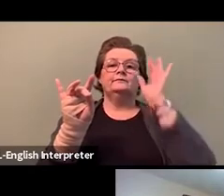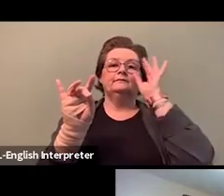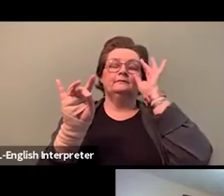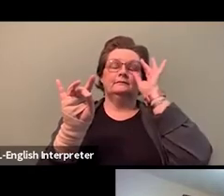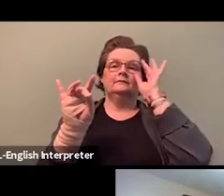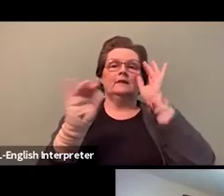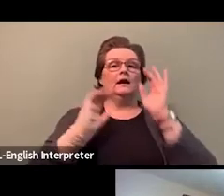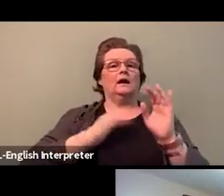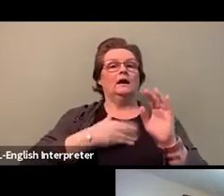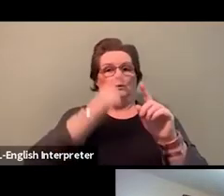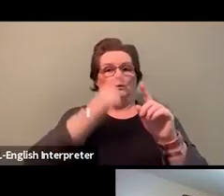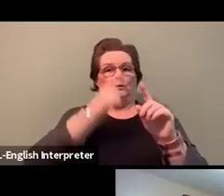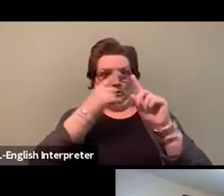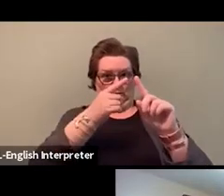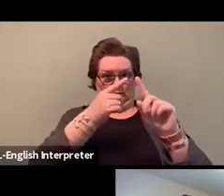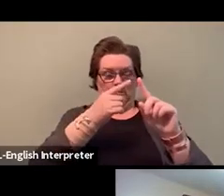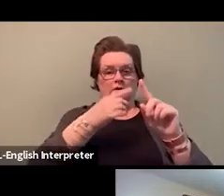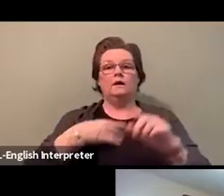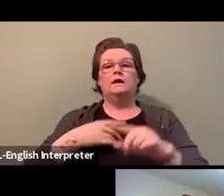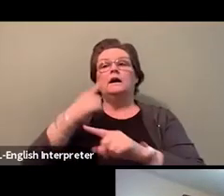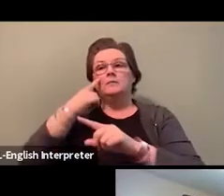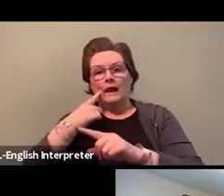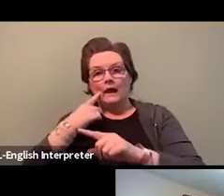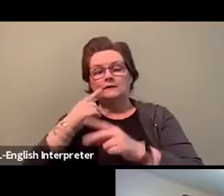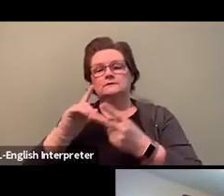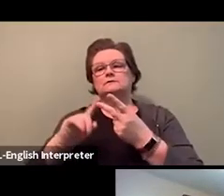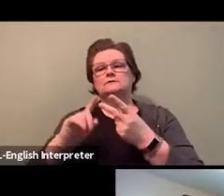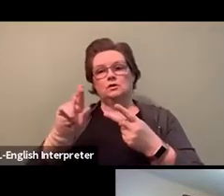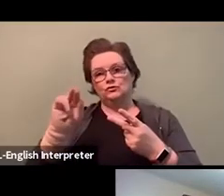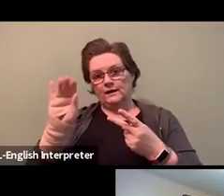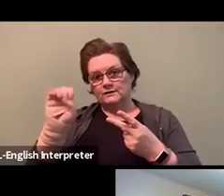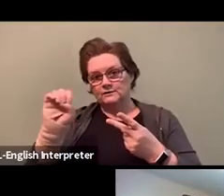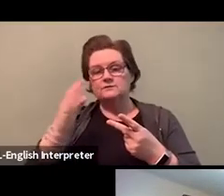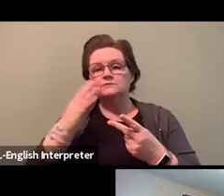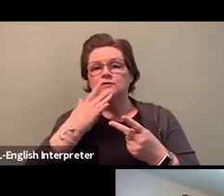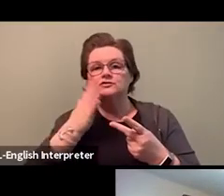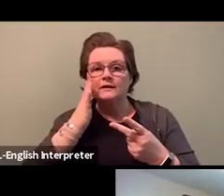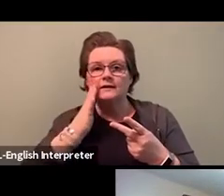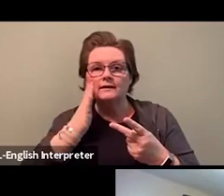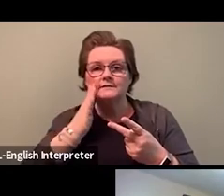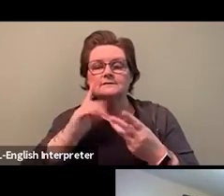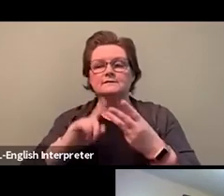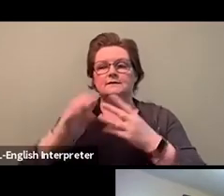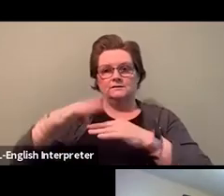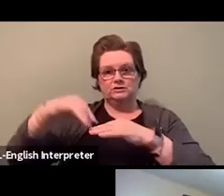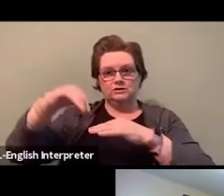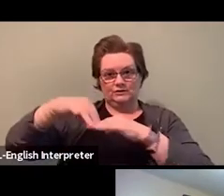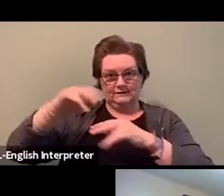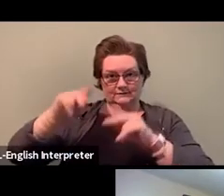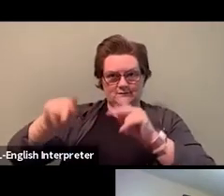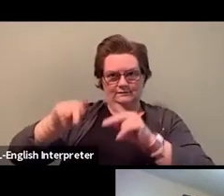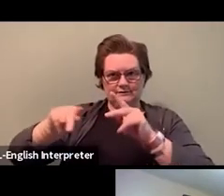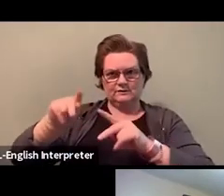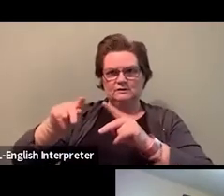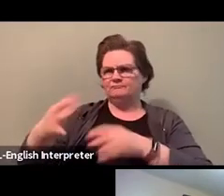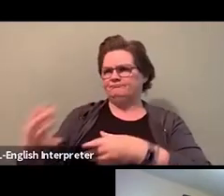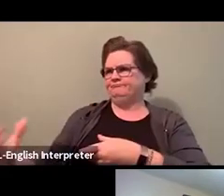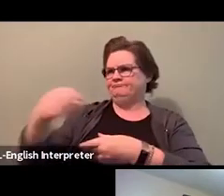and exclusion of black, racialized and indigenous members in our union. And this was a historical moment in our time,